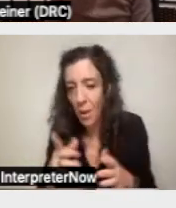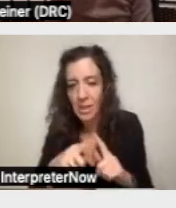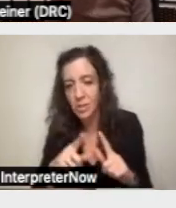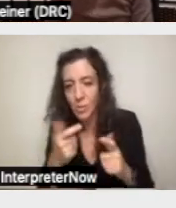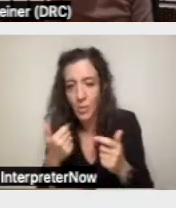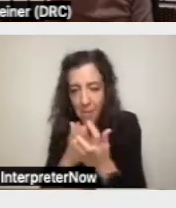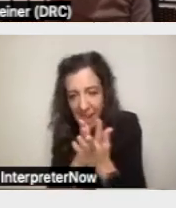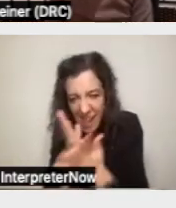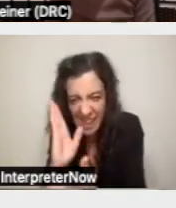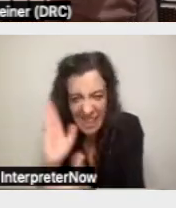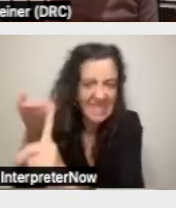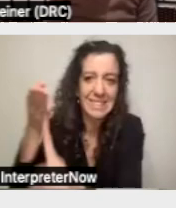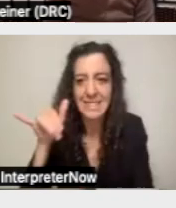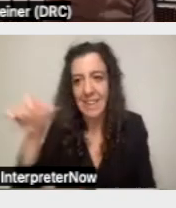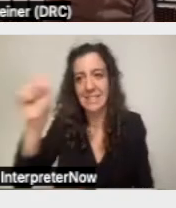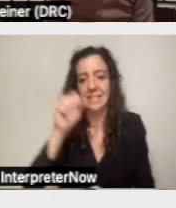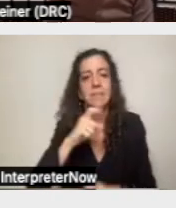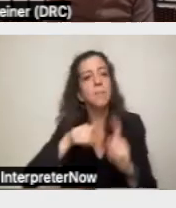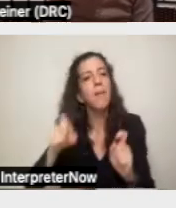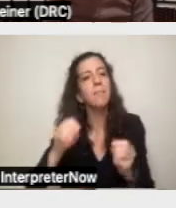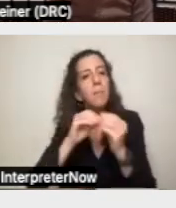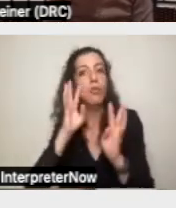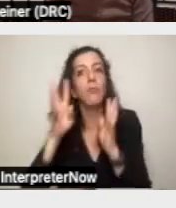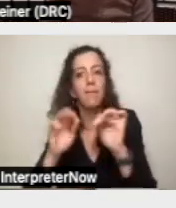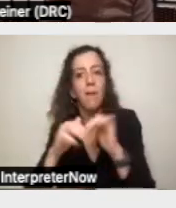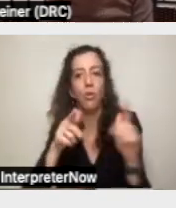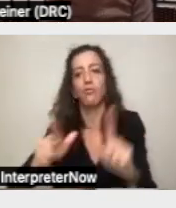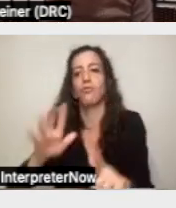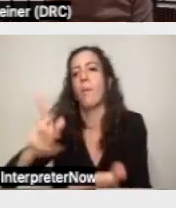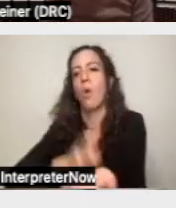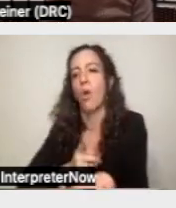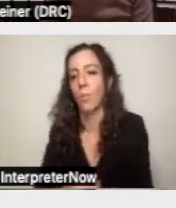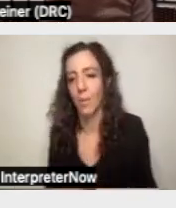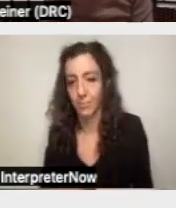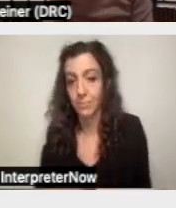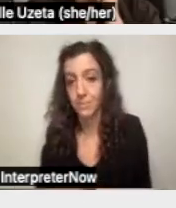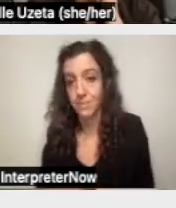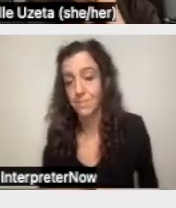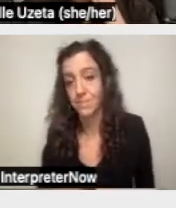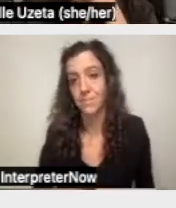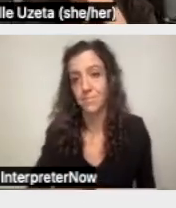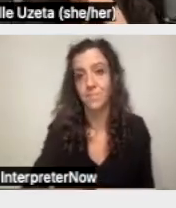We just need to be a bit more creative with our argument sometimes.